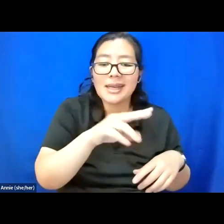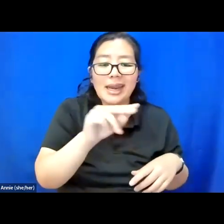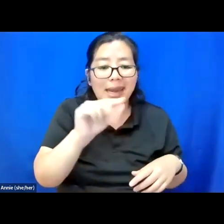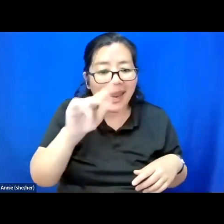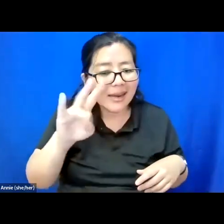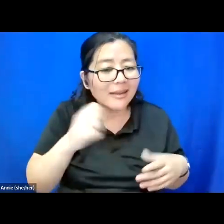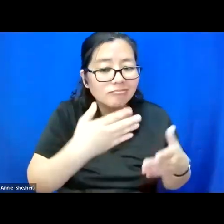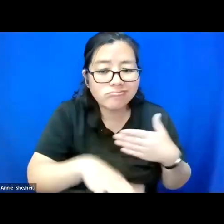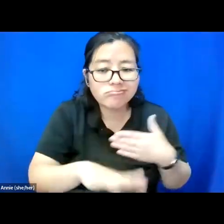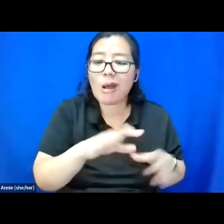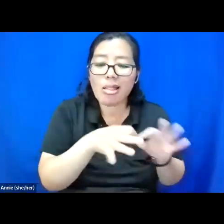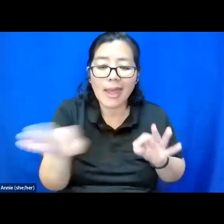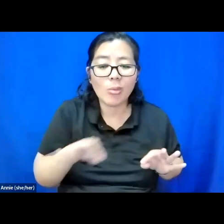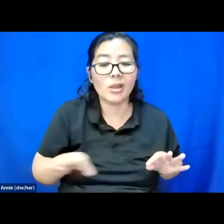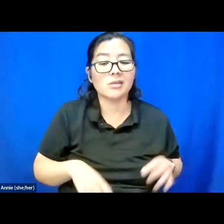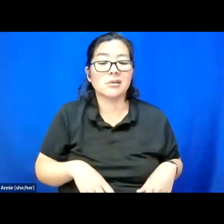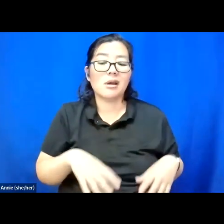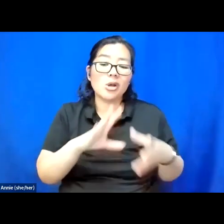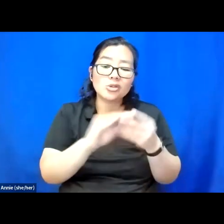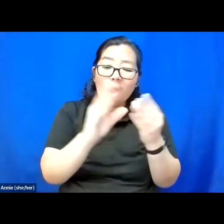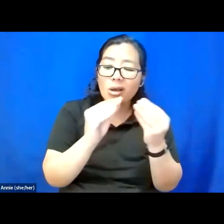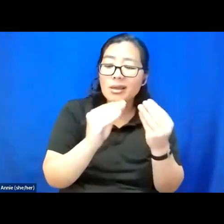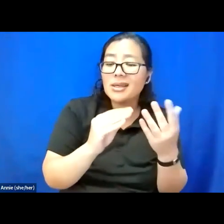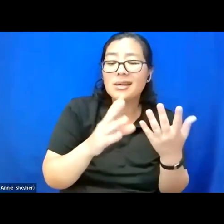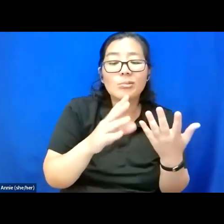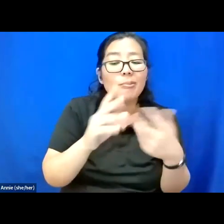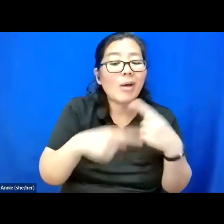Talk in the way in which you talk in the world because you're talking